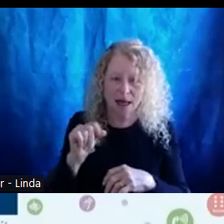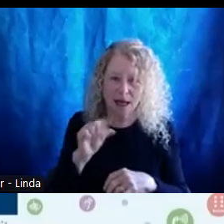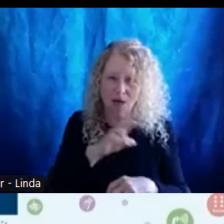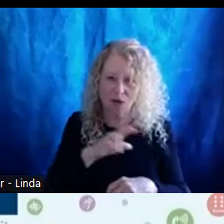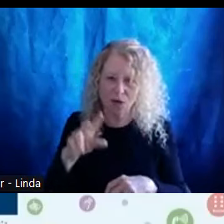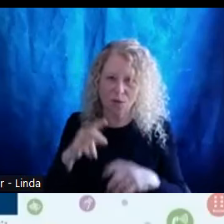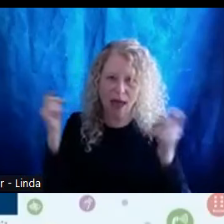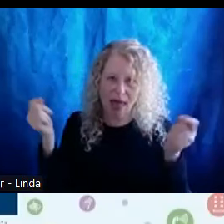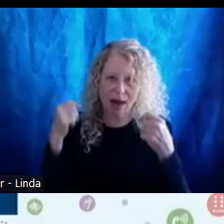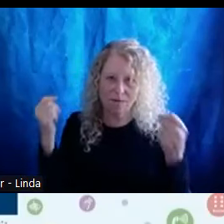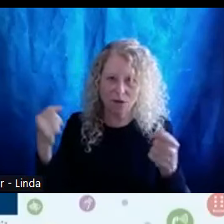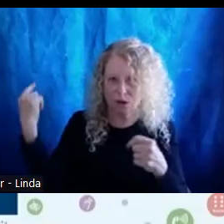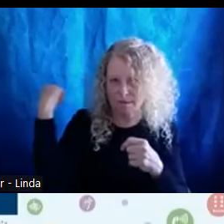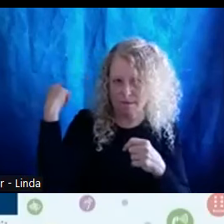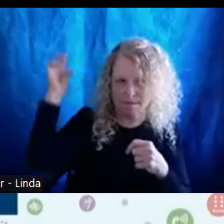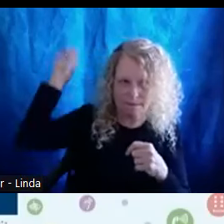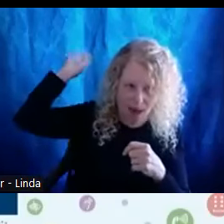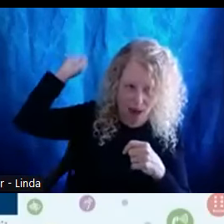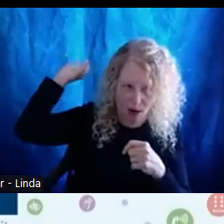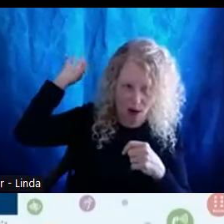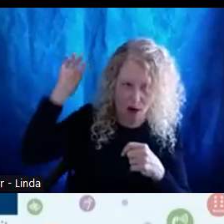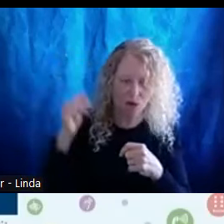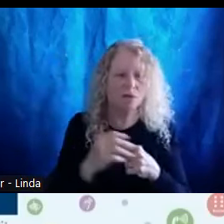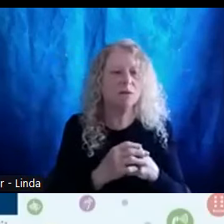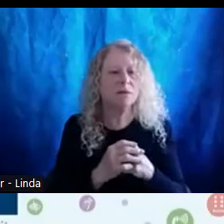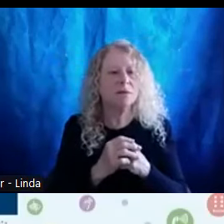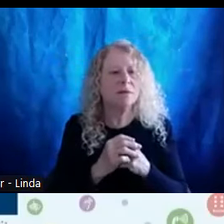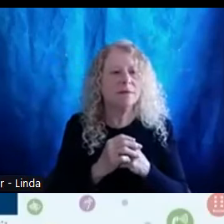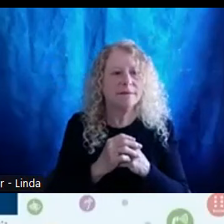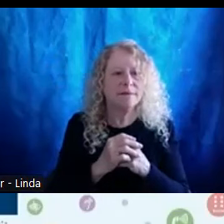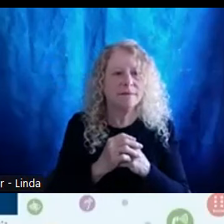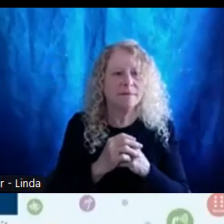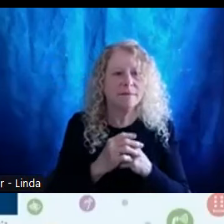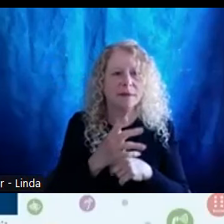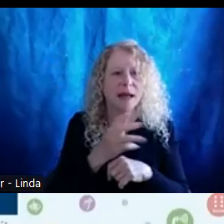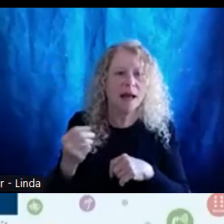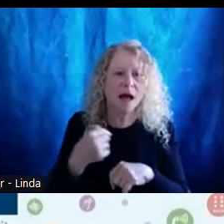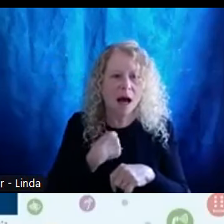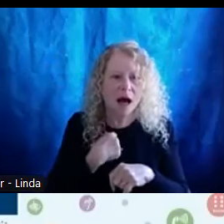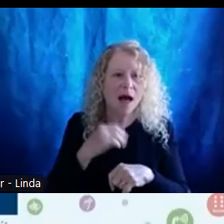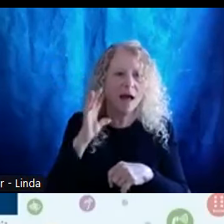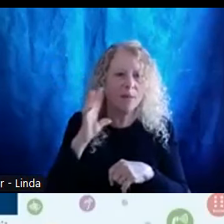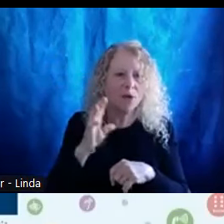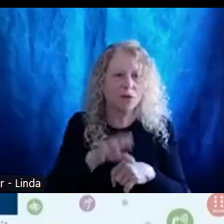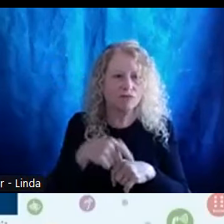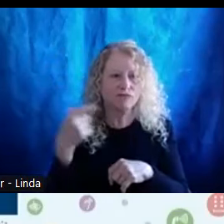background for what's behind me. And I am going to pass it to Frank